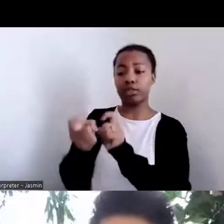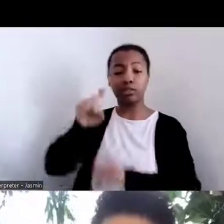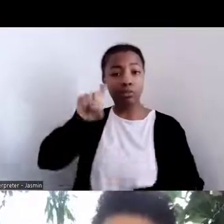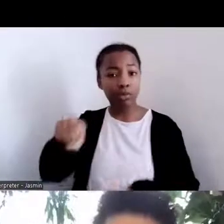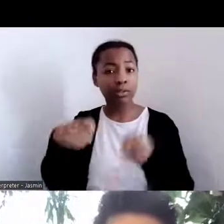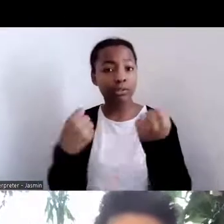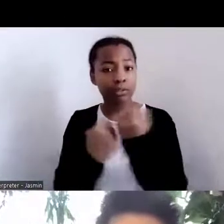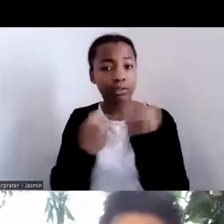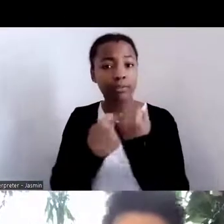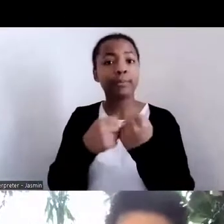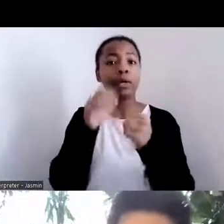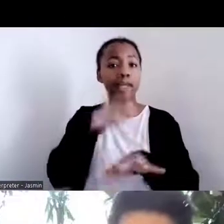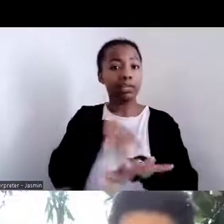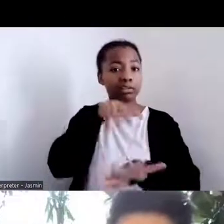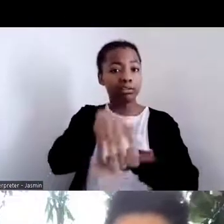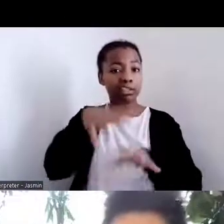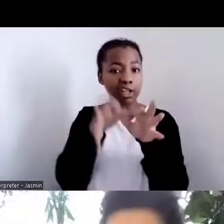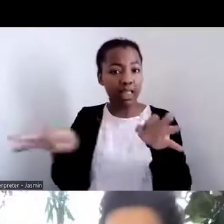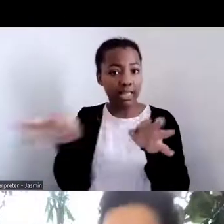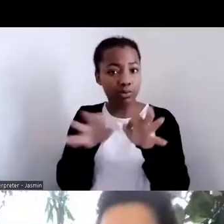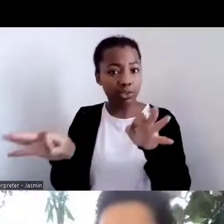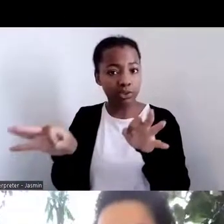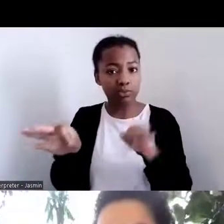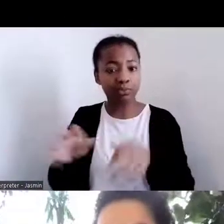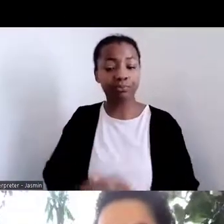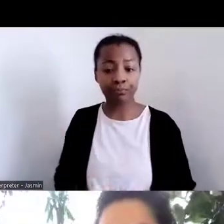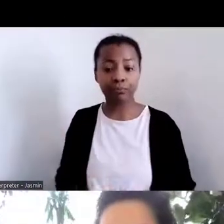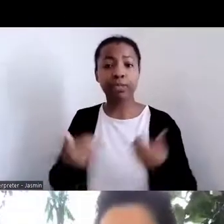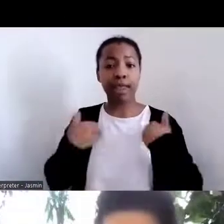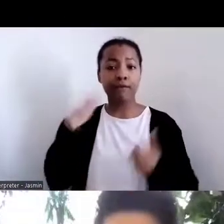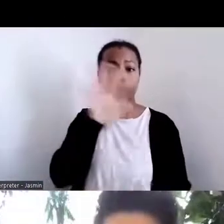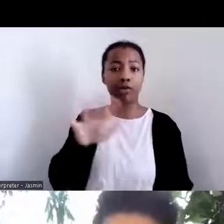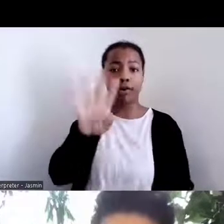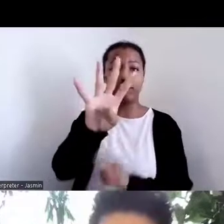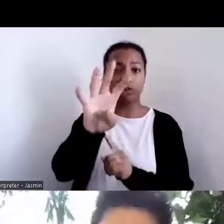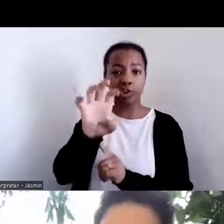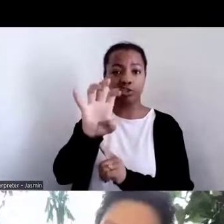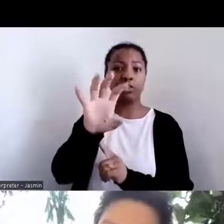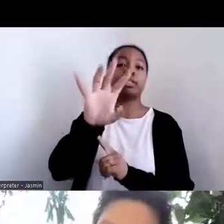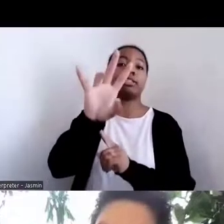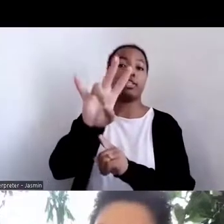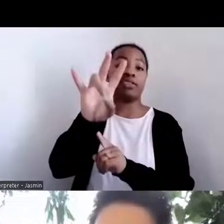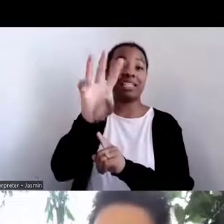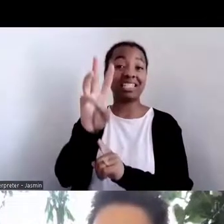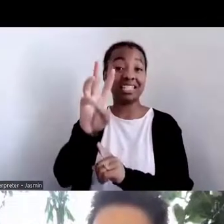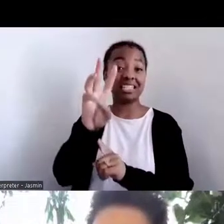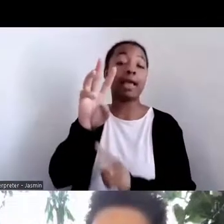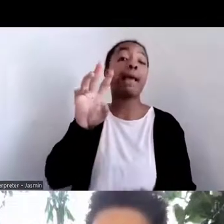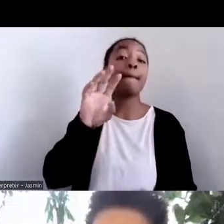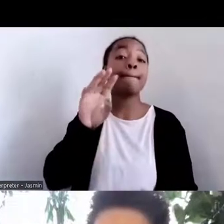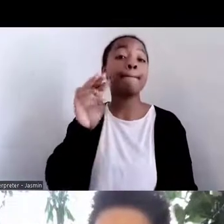There are some 476 million indigenous people worldwide,